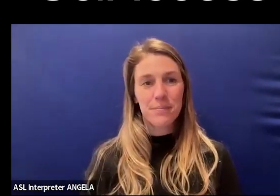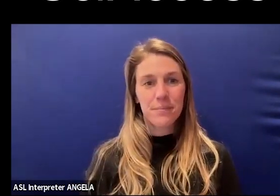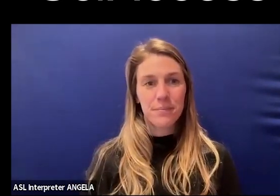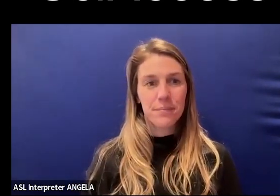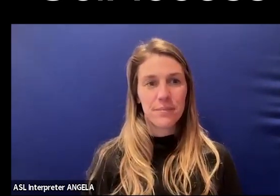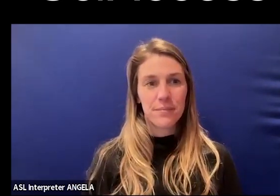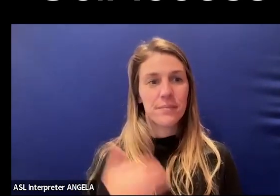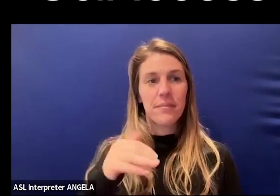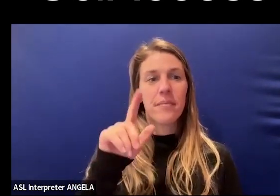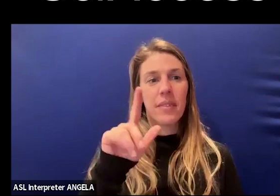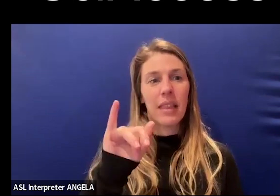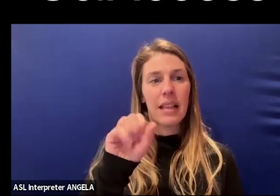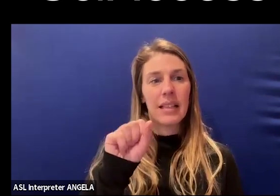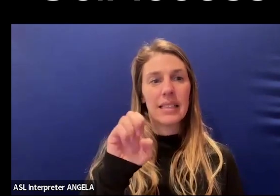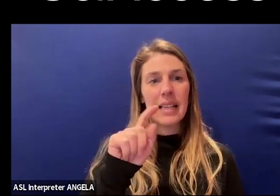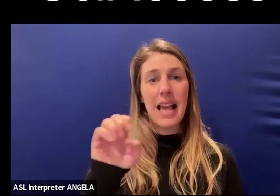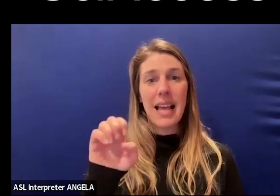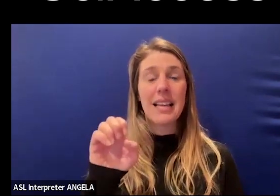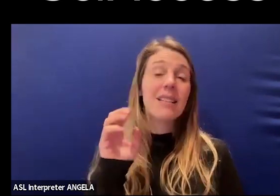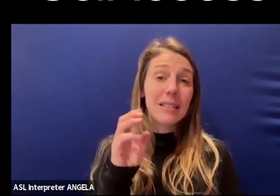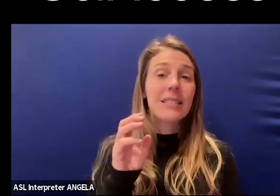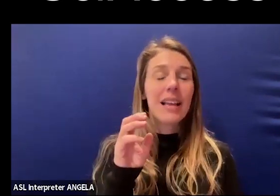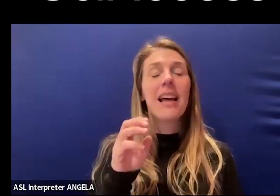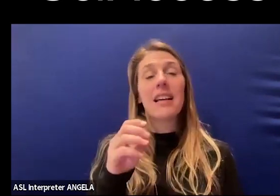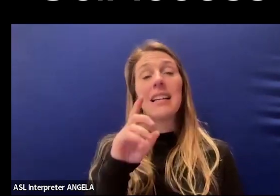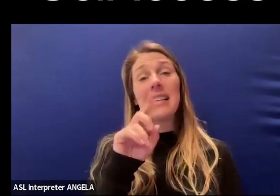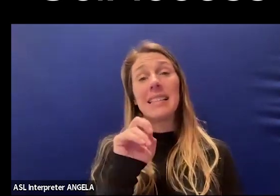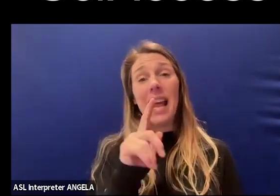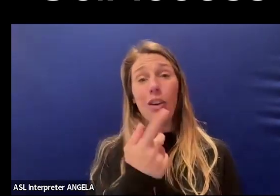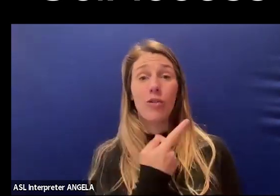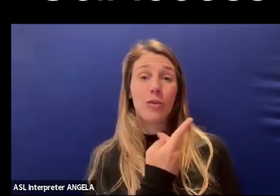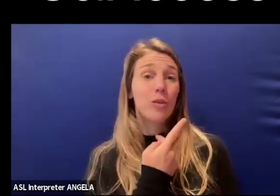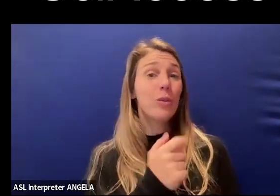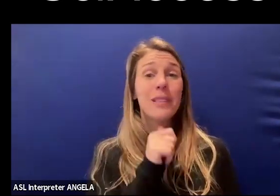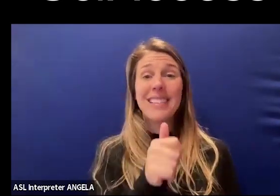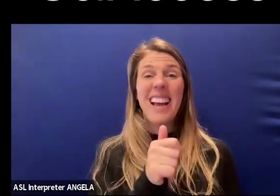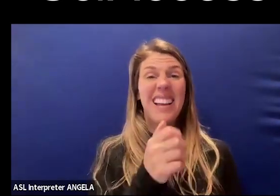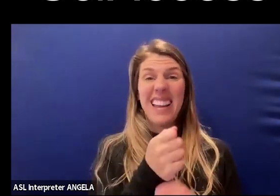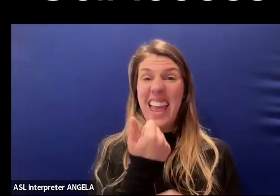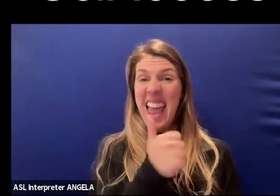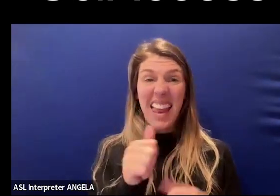This is Lisette speaking. Just to say that Daniel and I do not get any money for anything